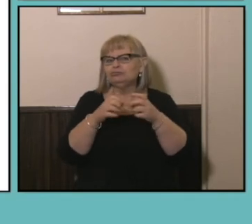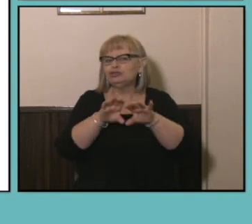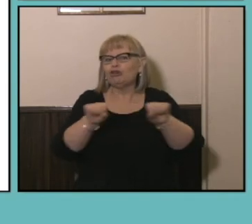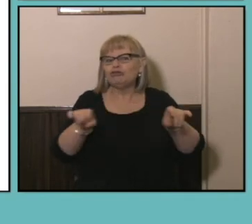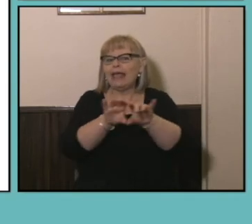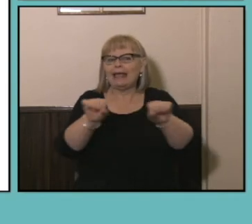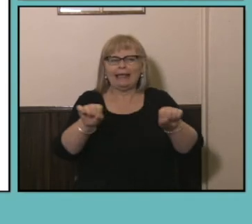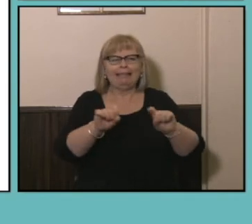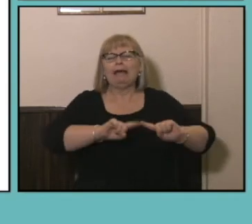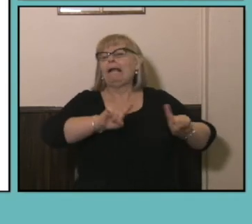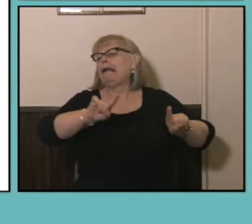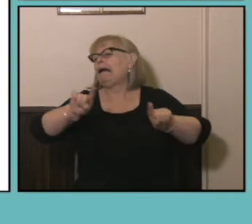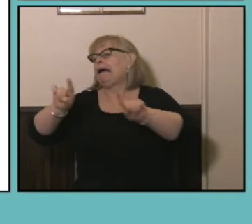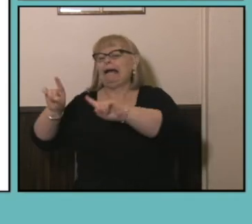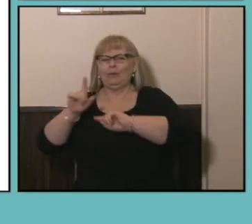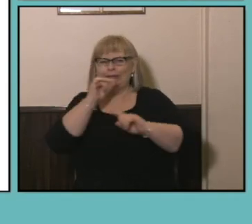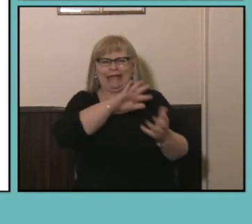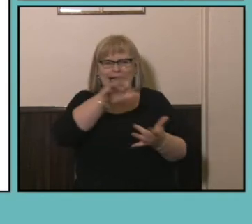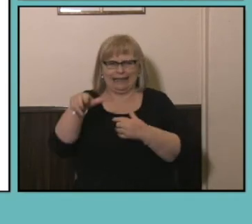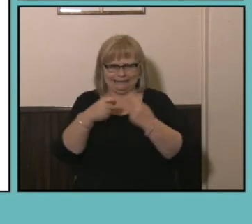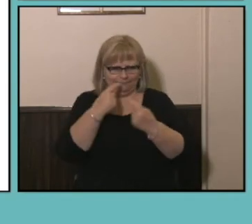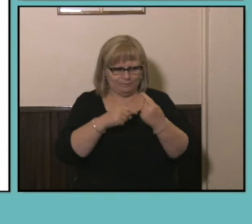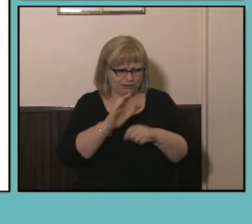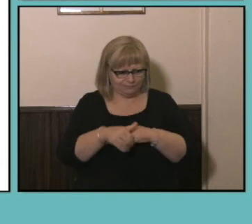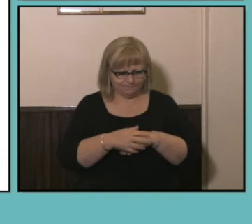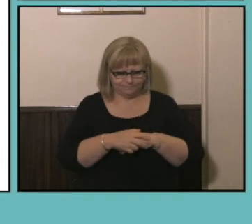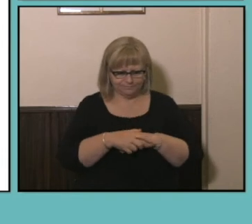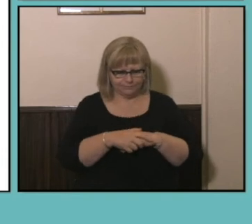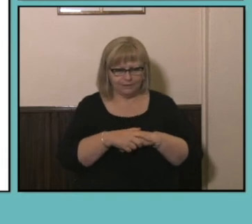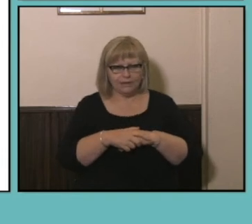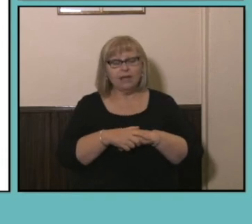qualifications that we collect information about. So unsurprisingly some